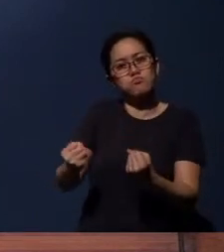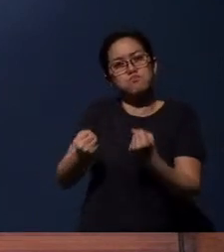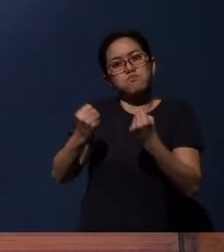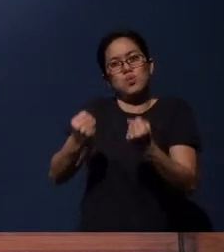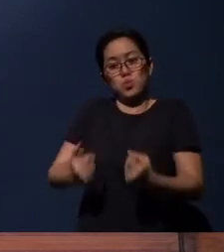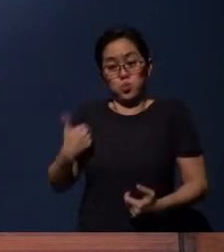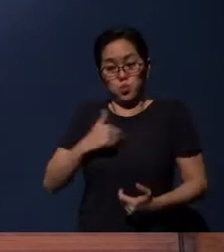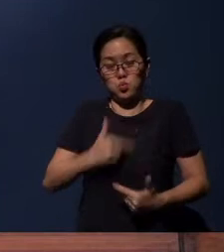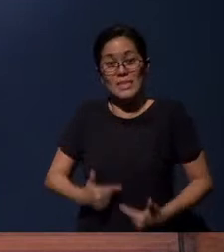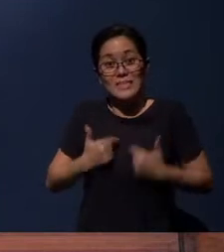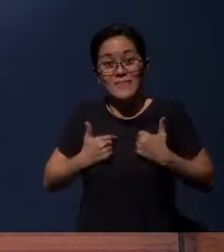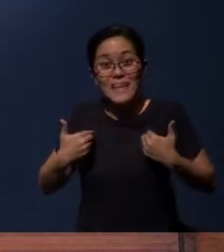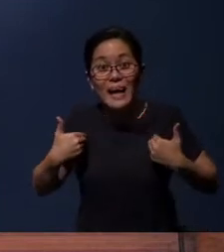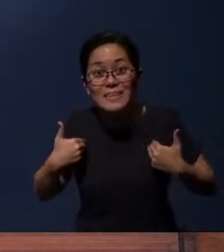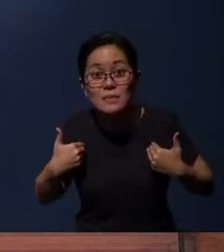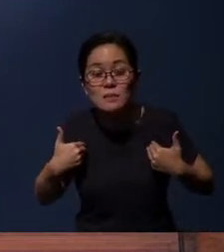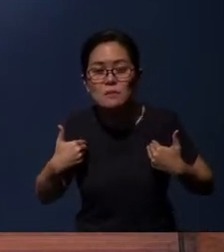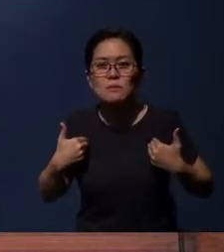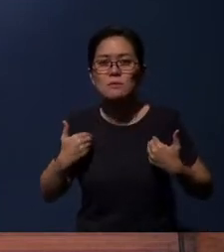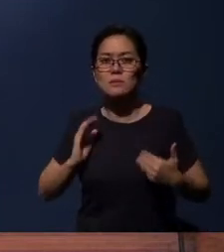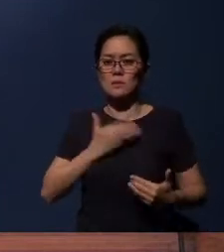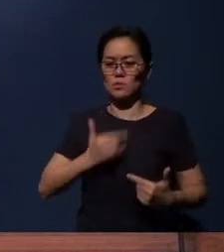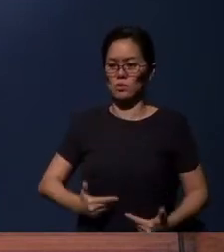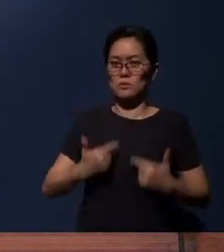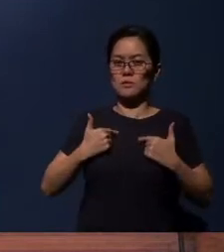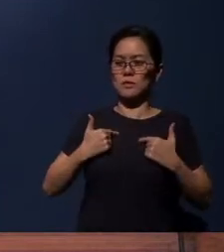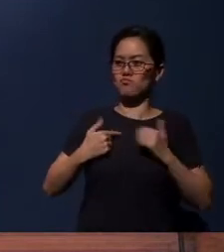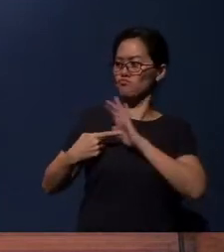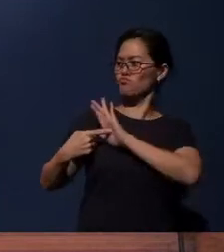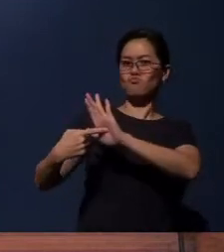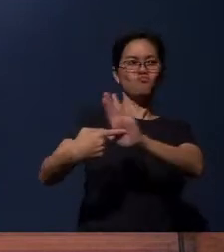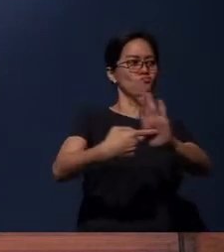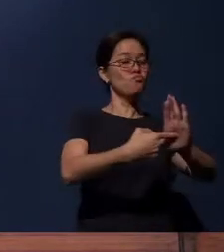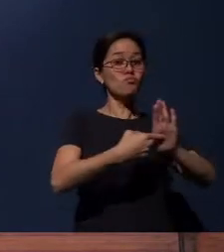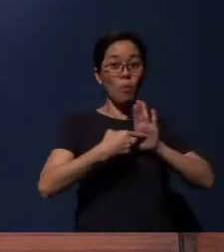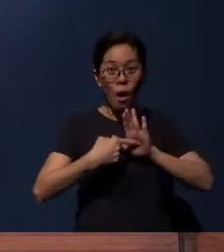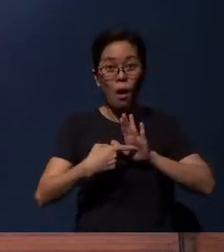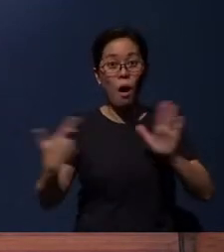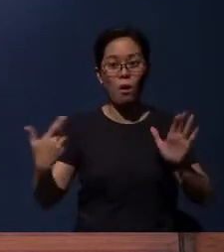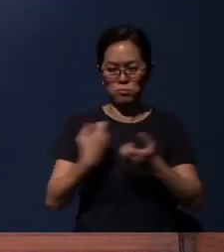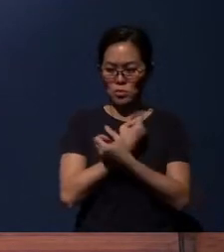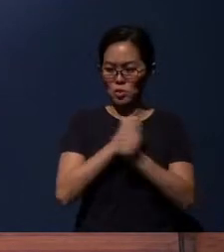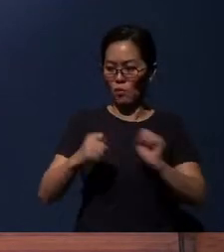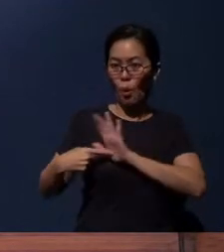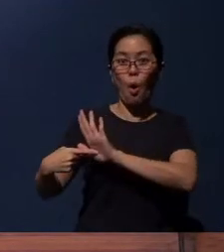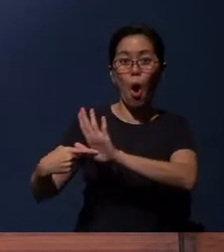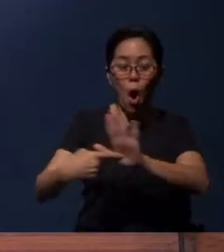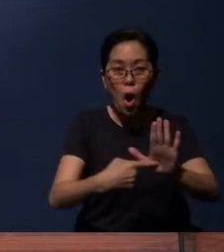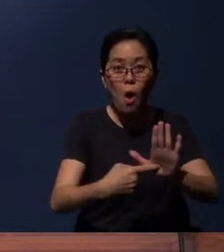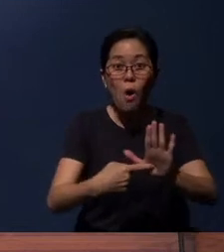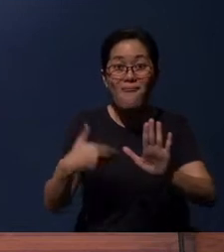that our lives may bear witness to the salvation that He brings?